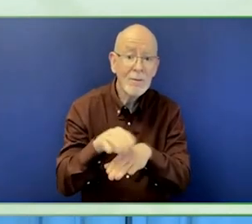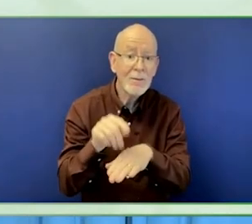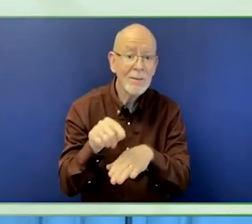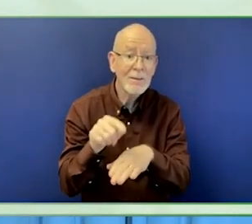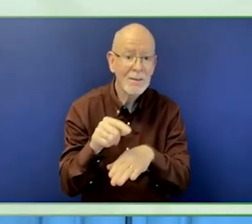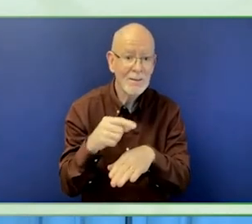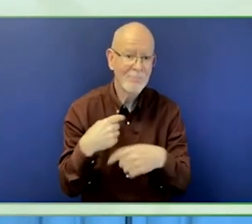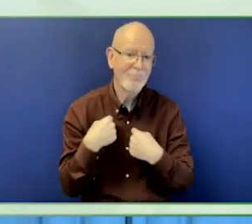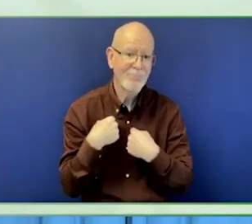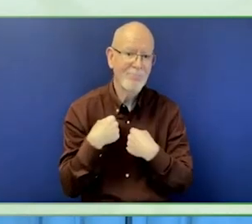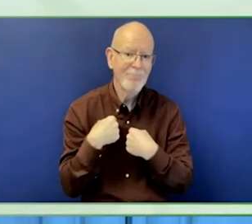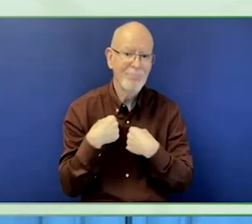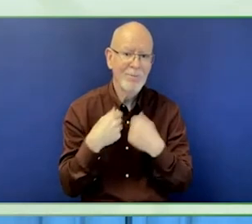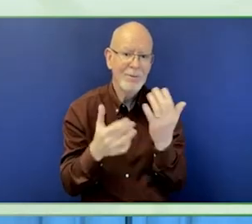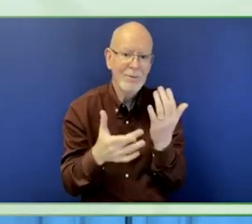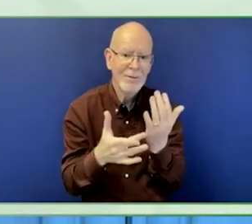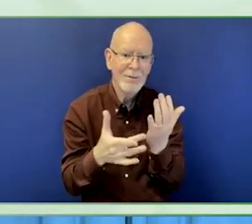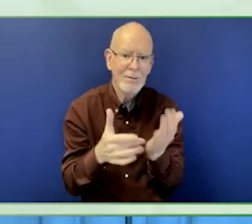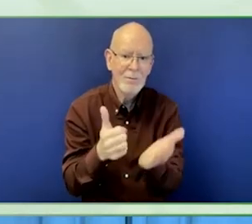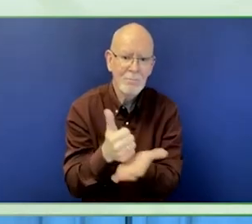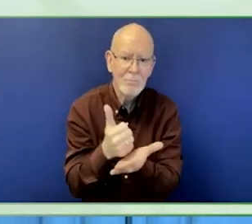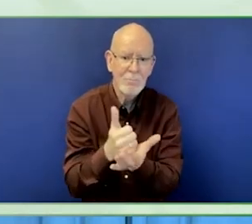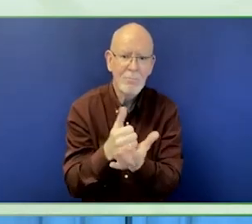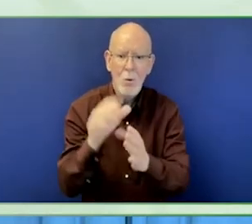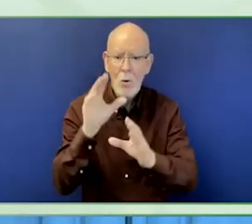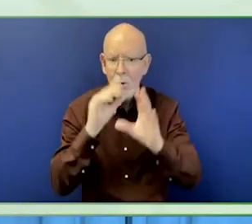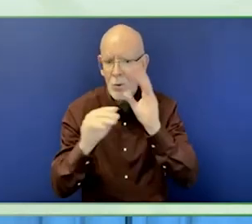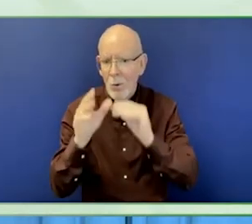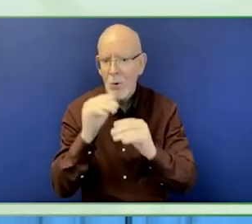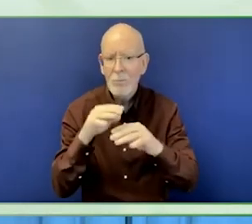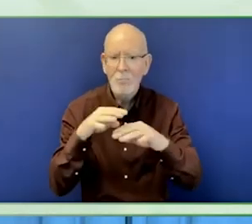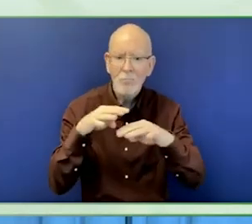This means that we try as much as possible to do outreach as we are